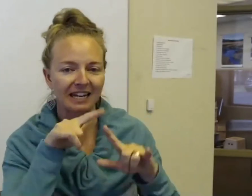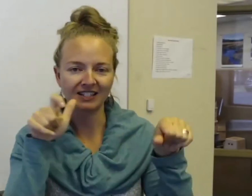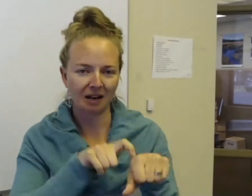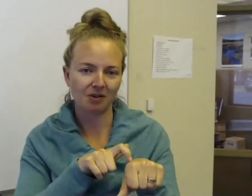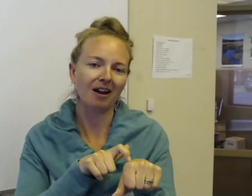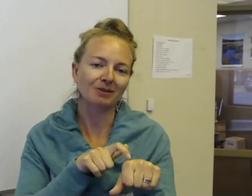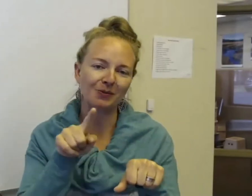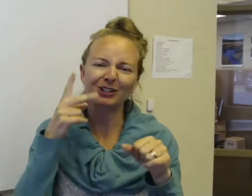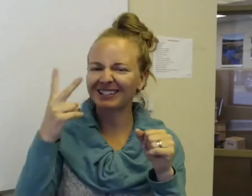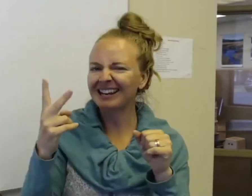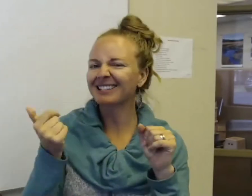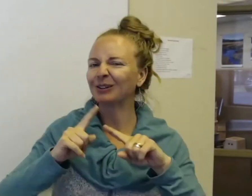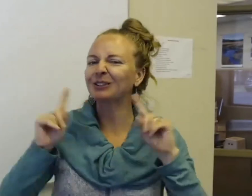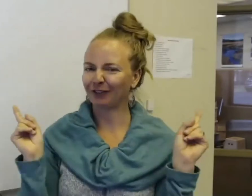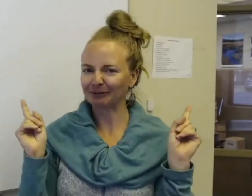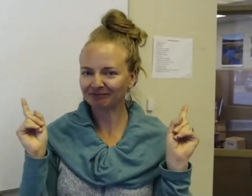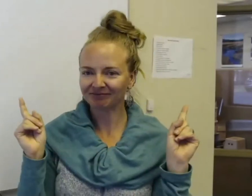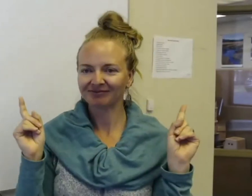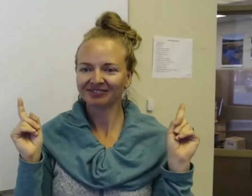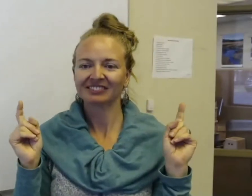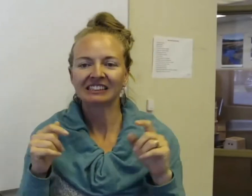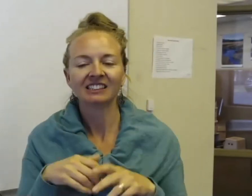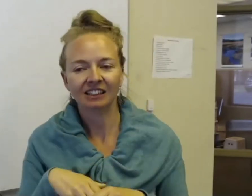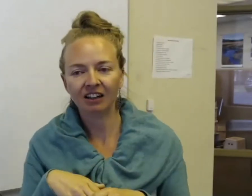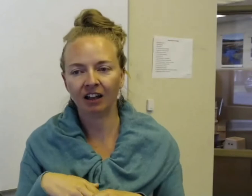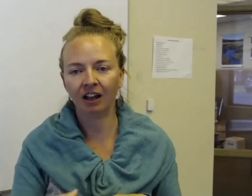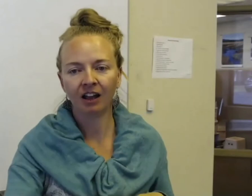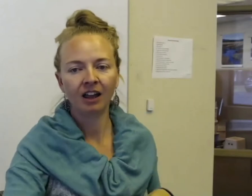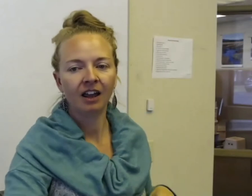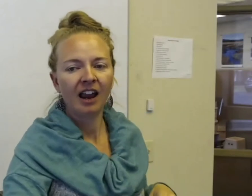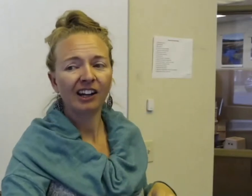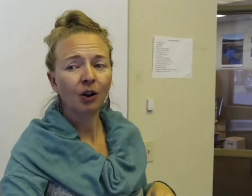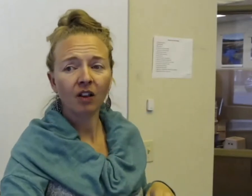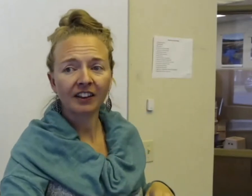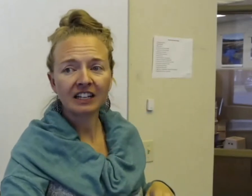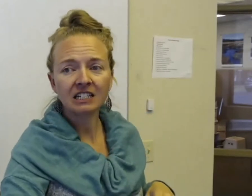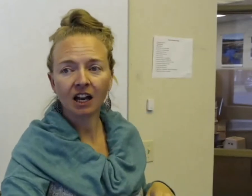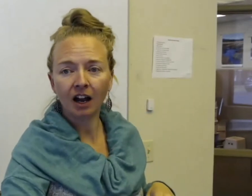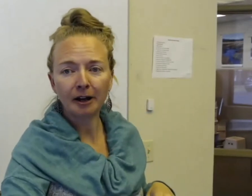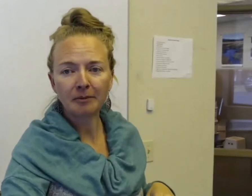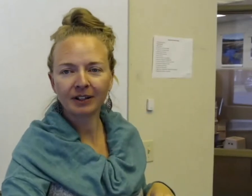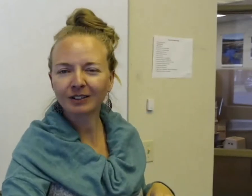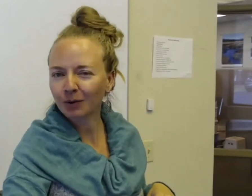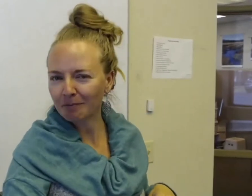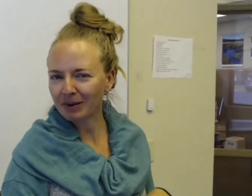at the same time. So what you're seeing is a little different. You know, a lot of things... looks like you can